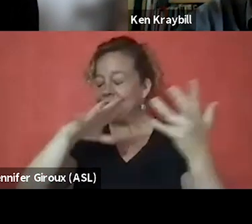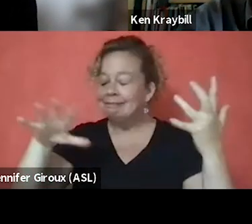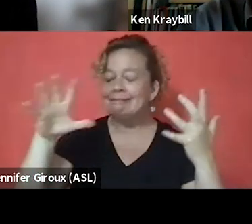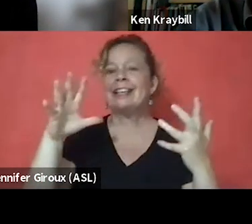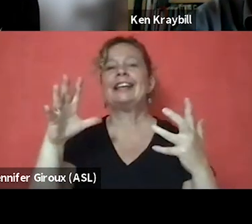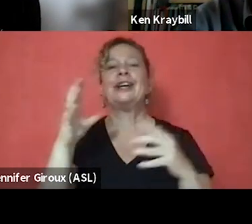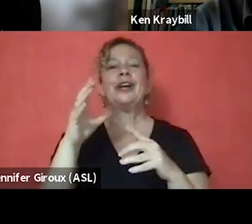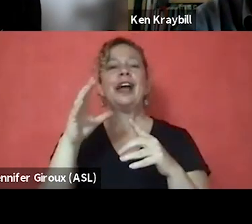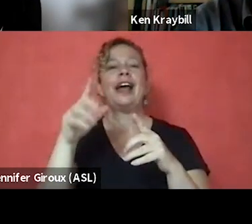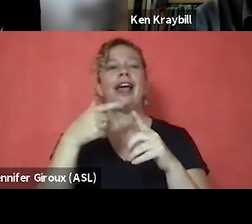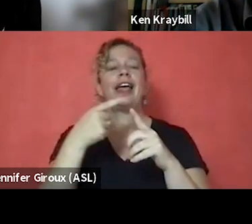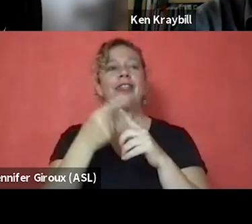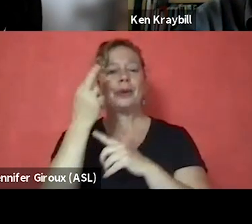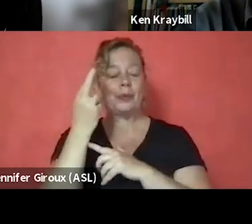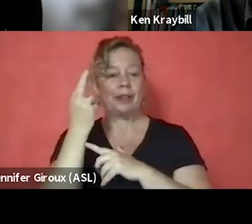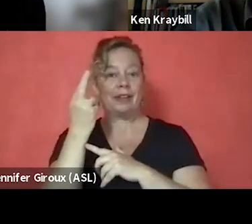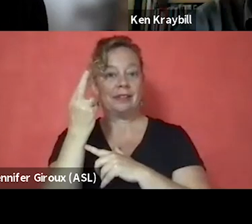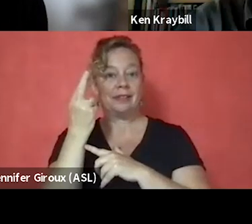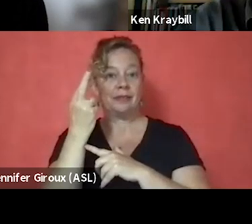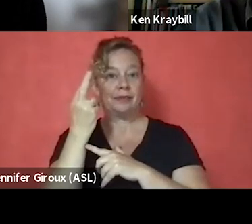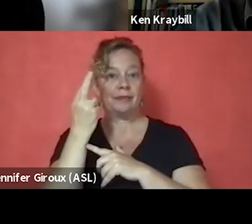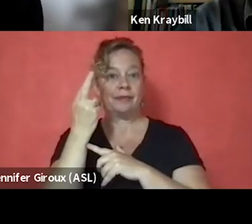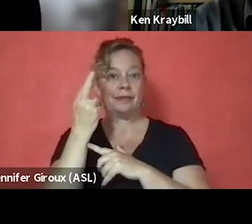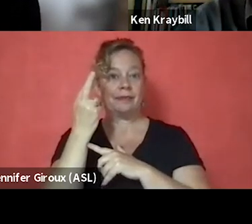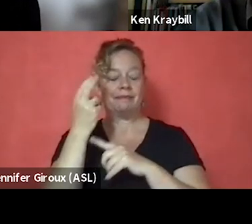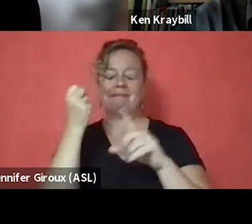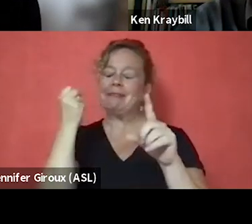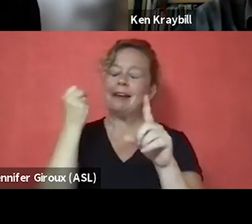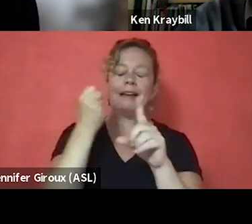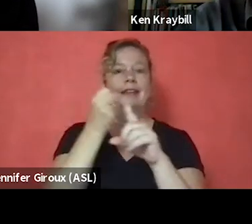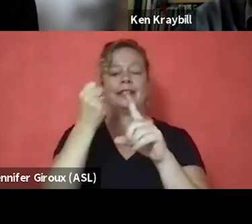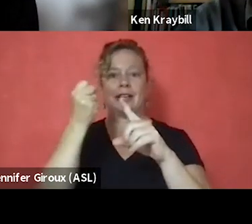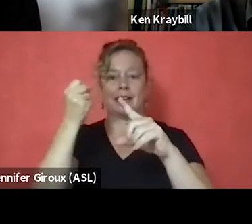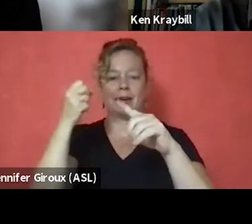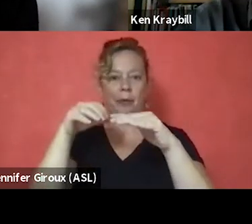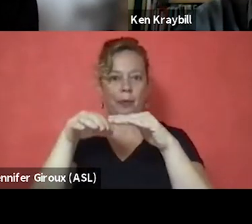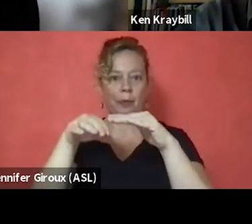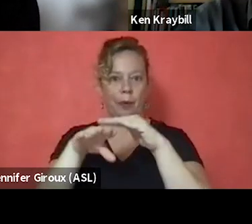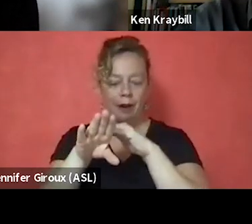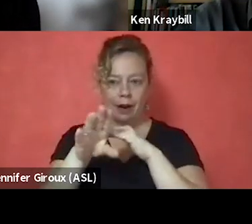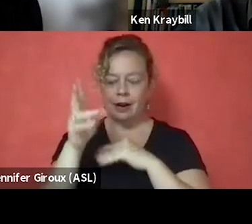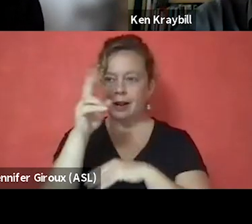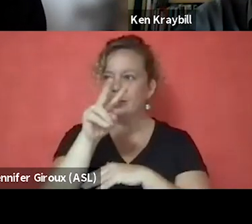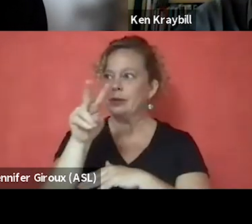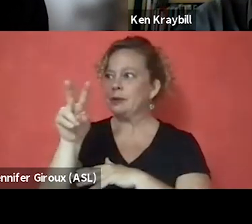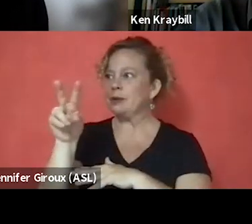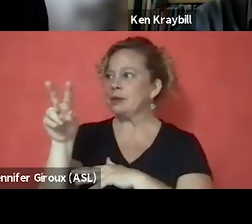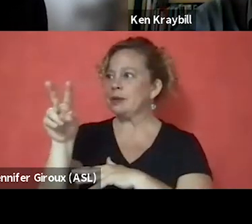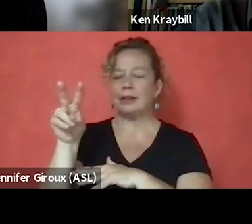what I realized almost instantly when I walked in there was, I looked around at everybody and I thought,